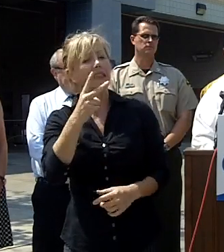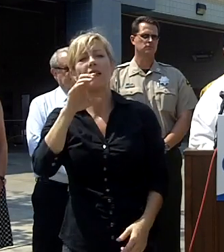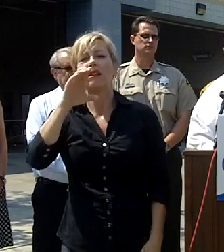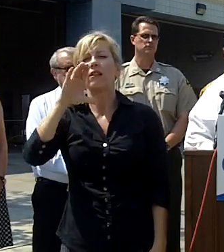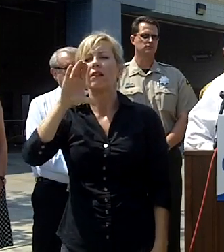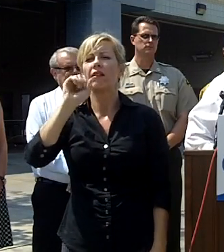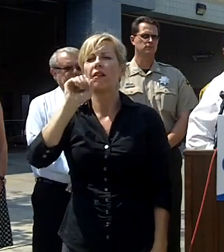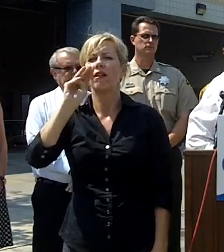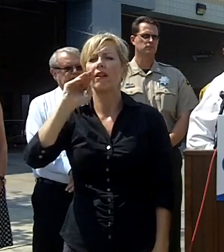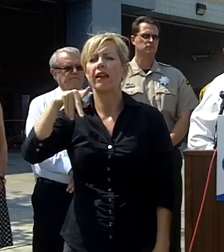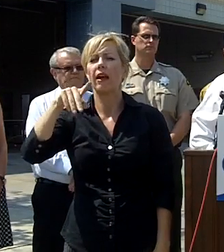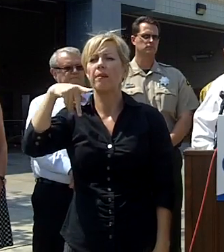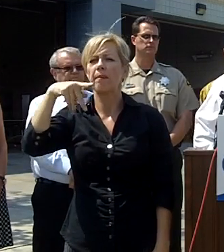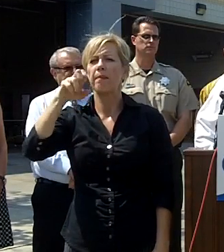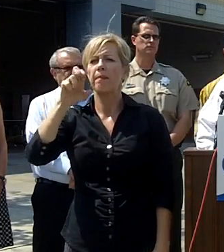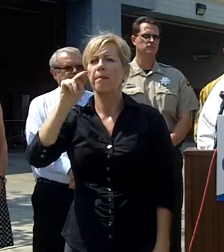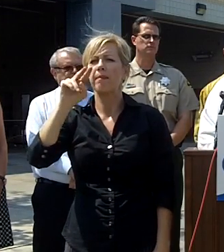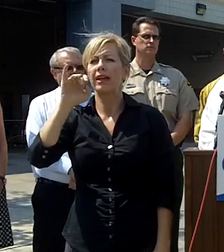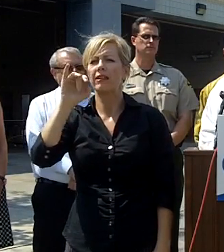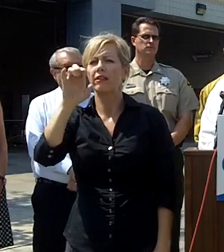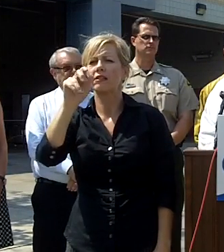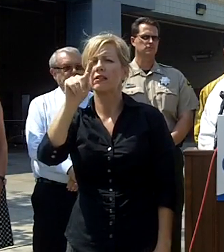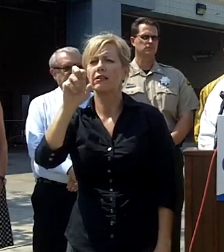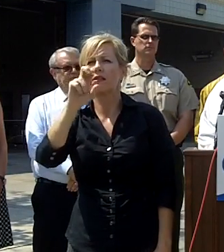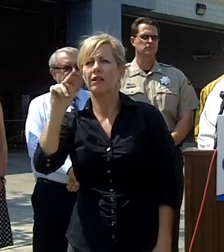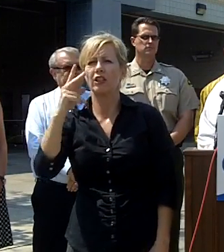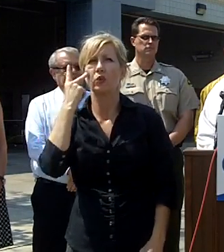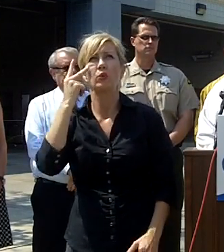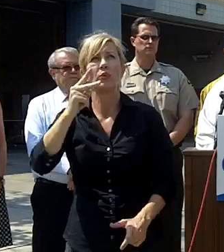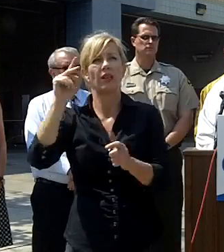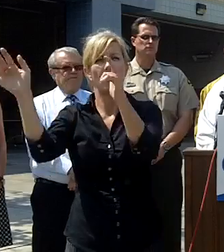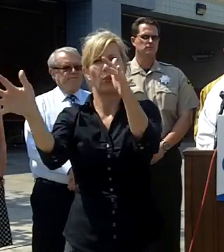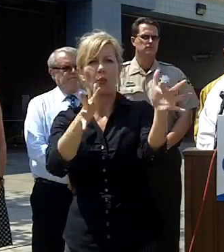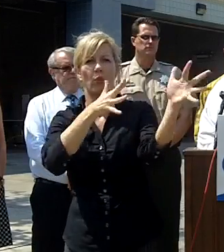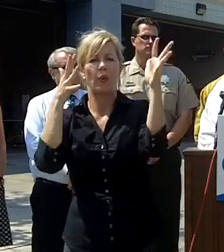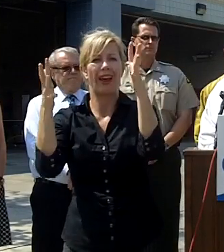the wind has shifted as you can see the flags that we're now looking at a threat going into